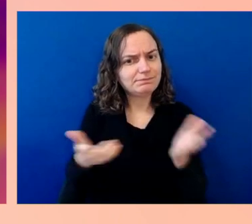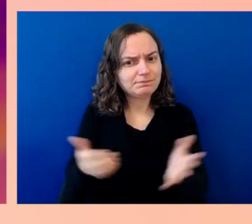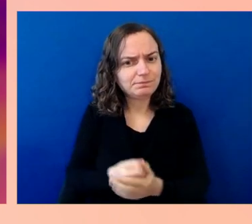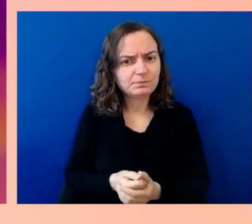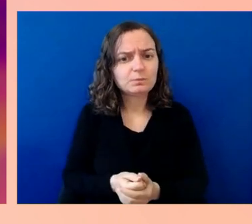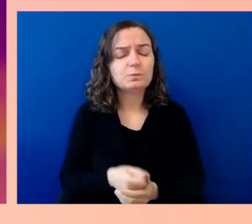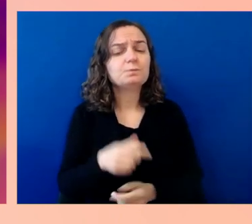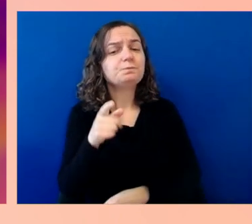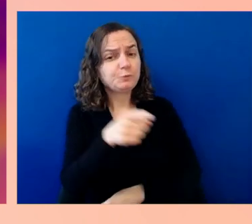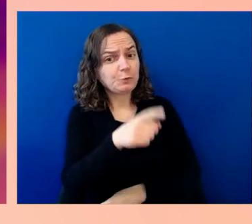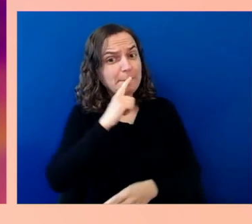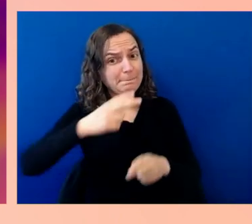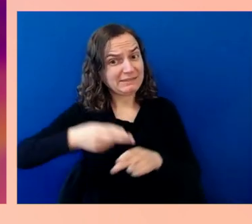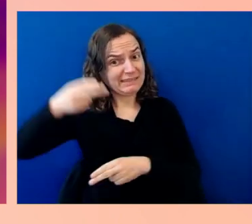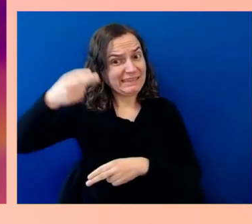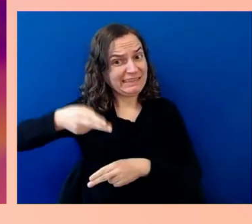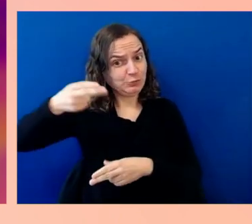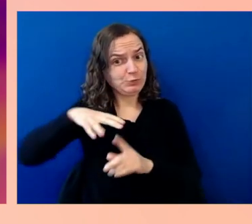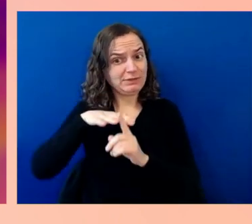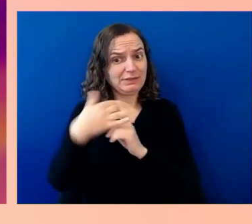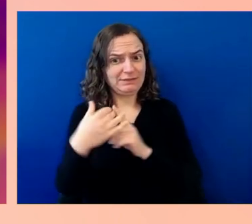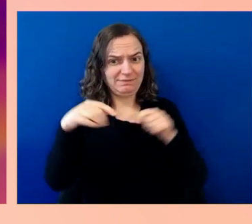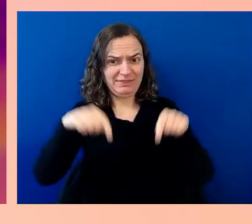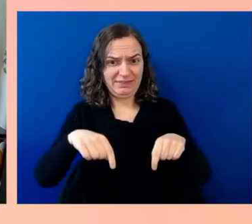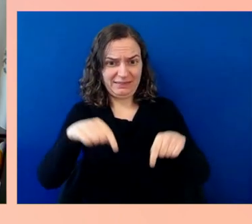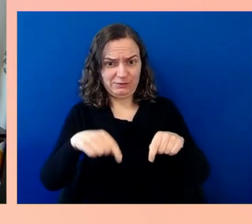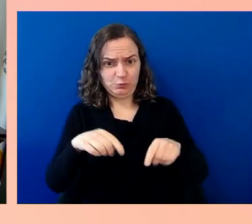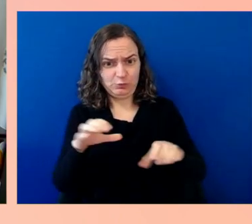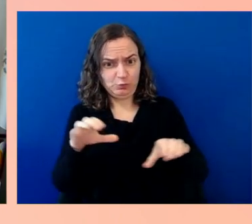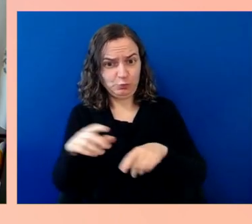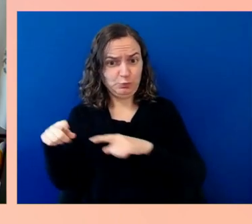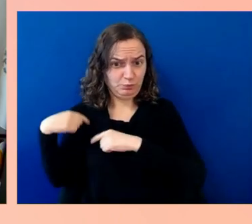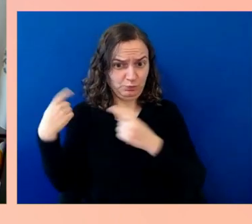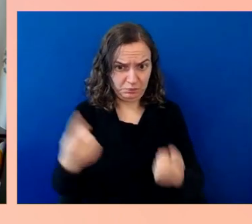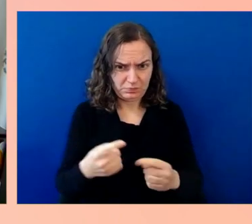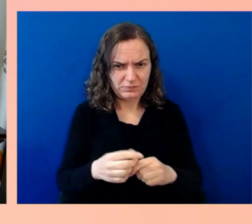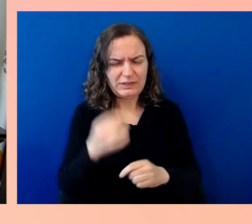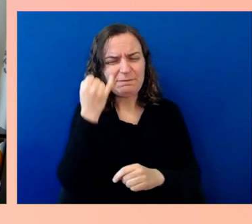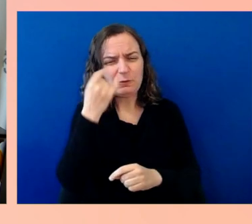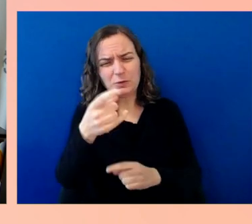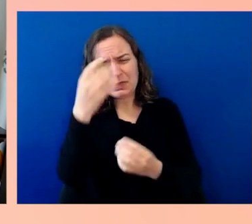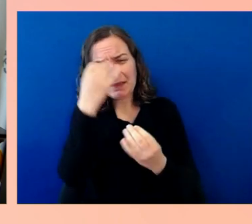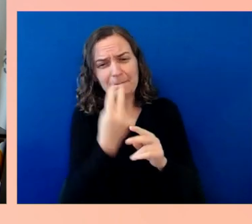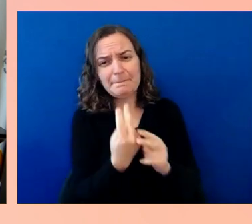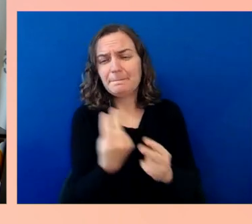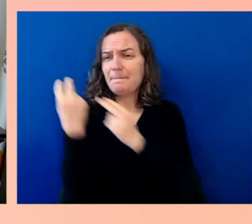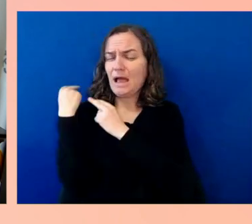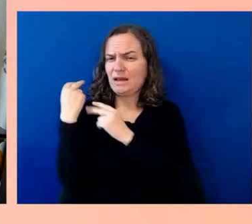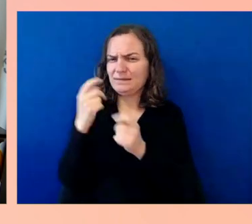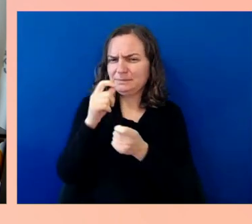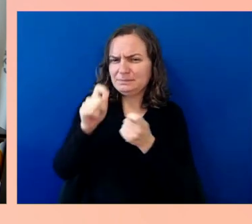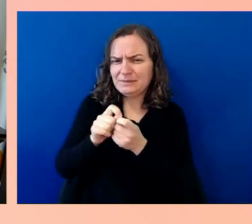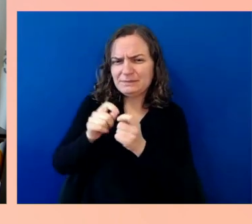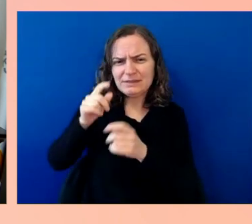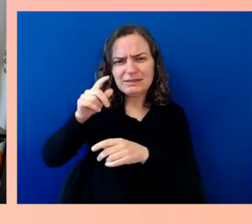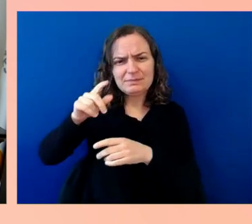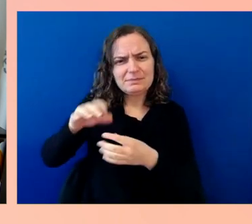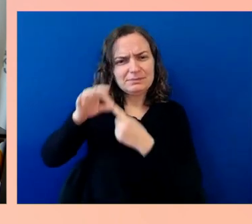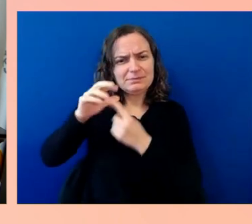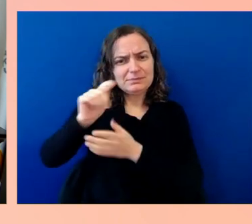certain key moments in America coming together, they were largely driven by advances in transportation technology, whether it was the transcontinental railroad